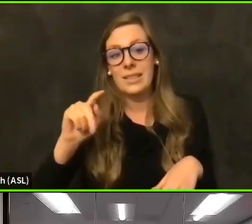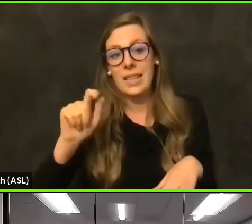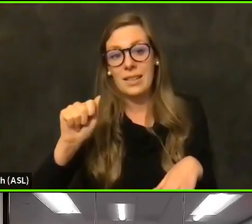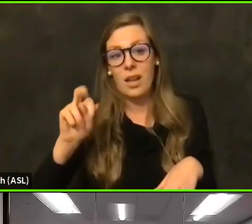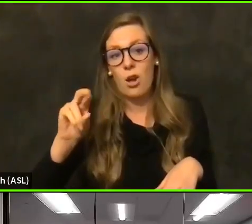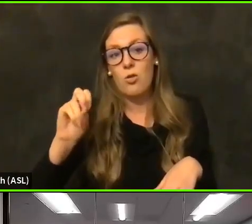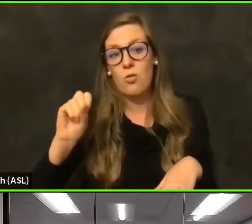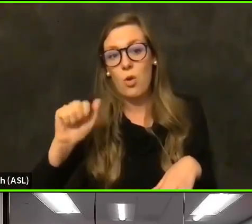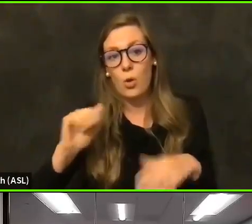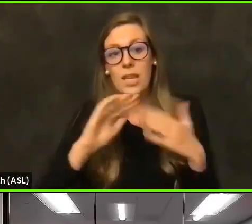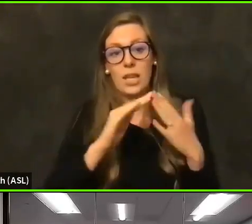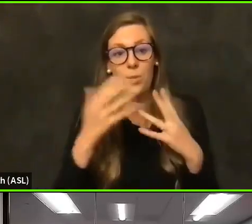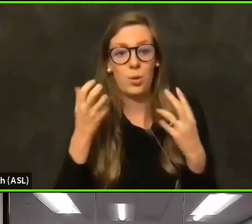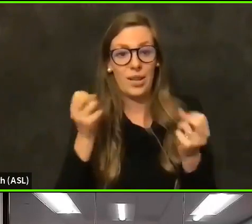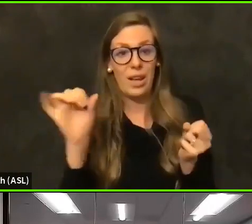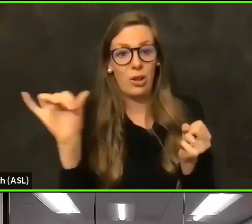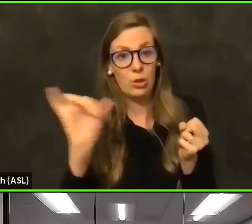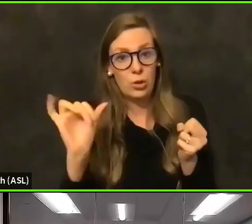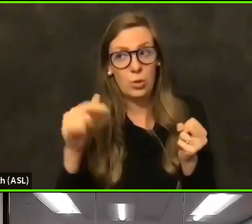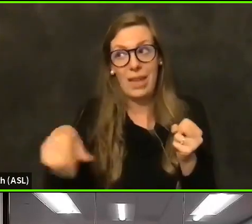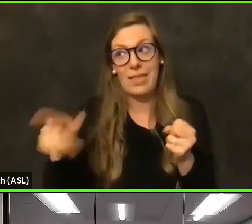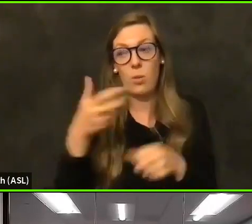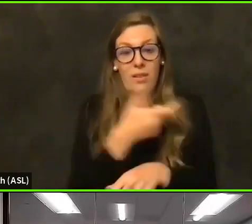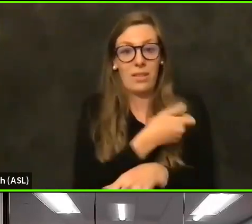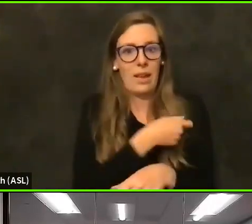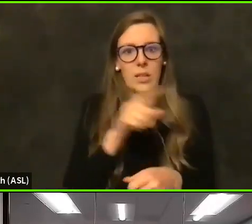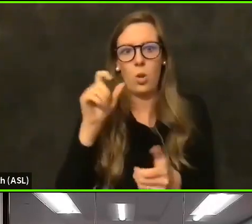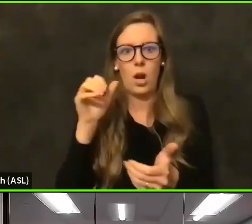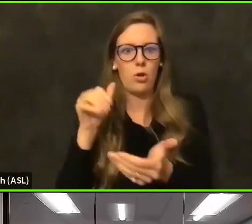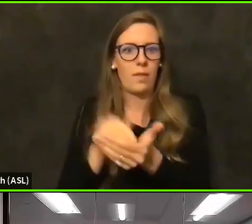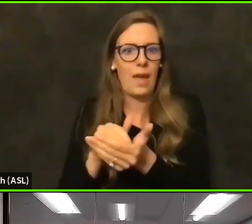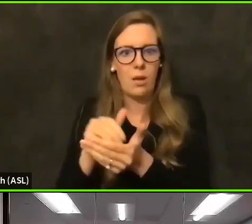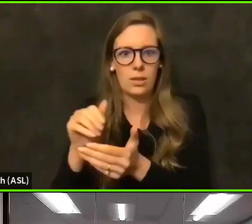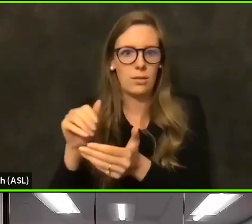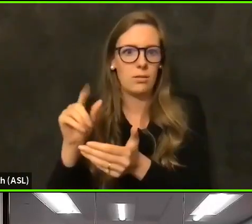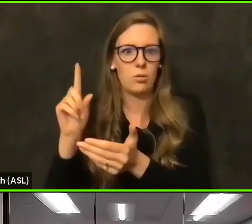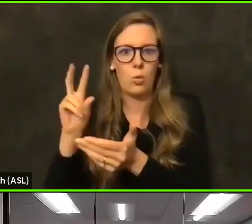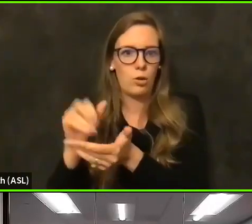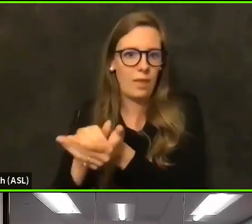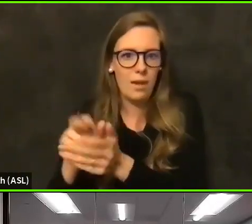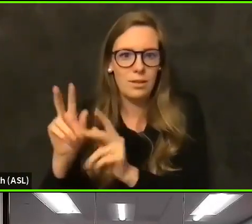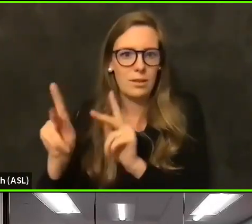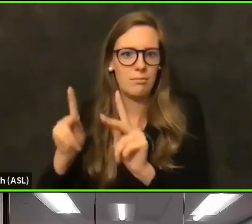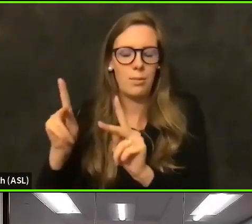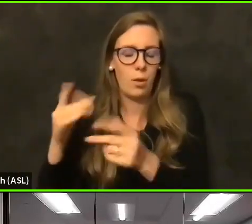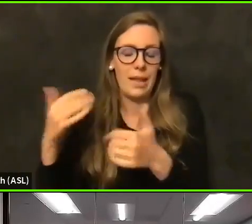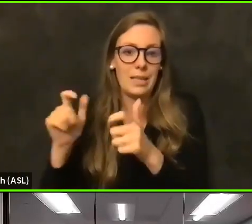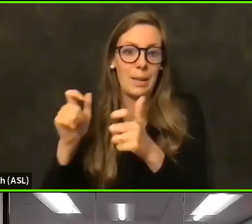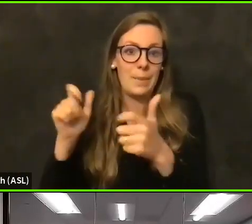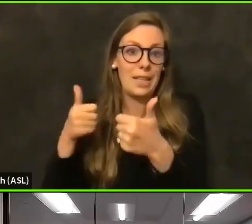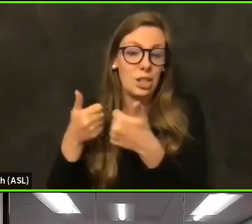our areas and they're going to have to vaccinate hundreds of thousands of people. And there is a big challenge there. And it's reimbursement rates.